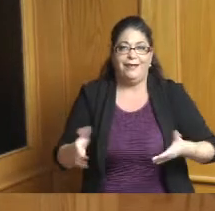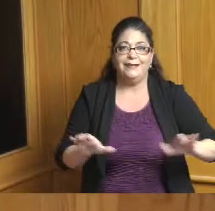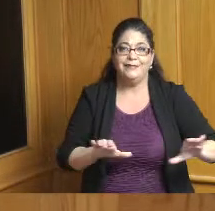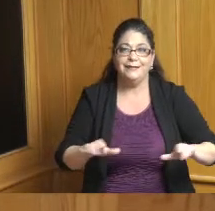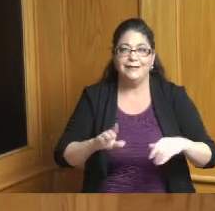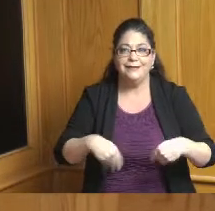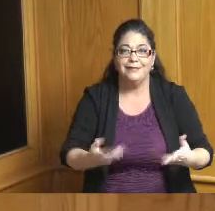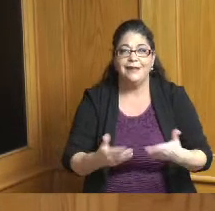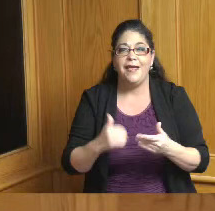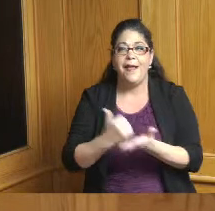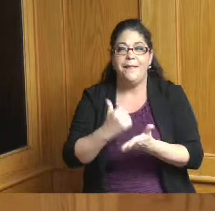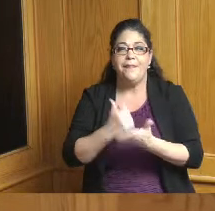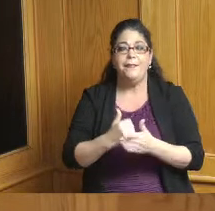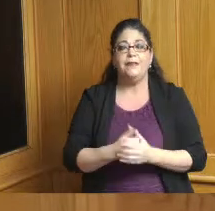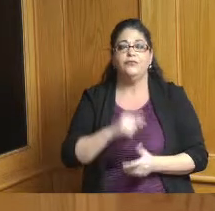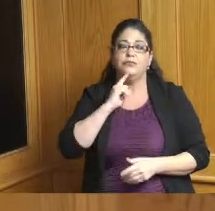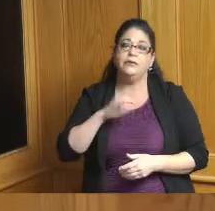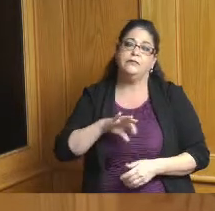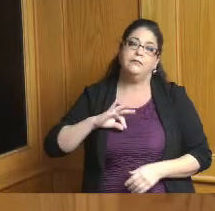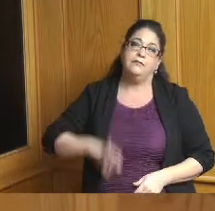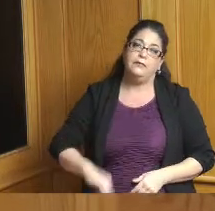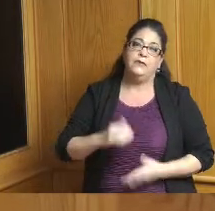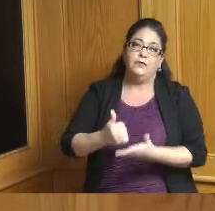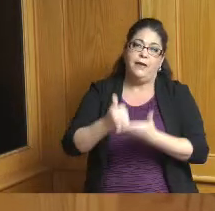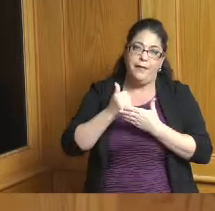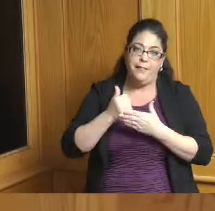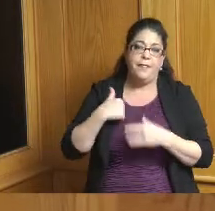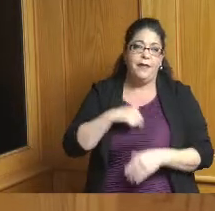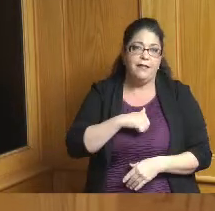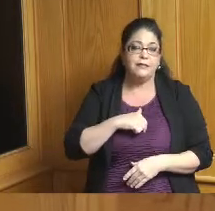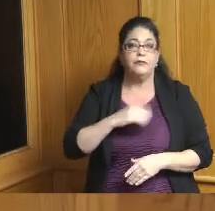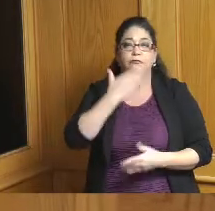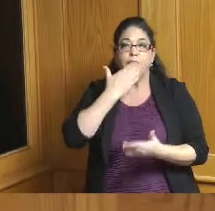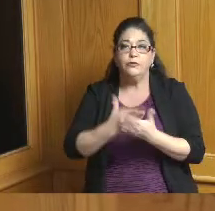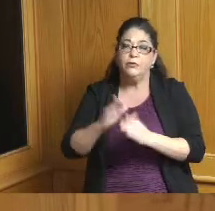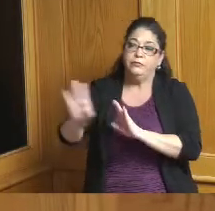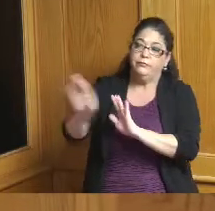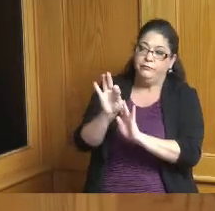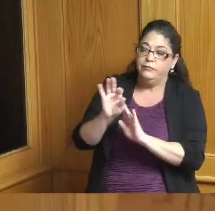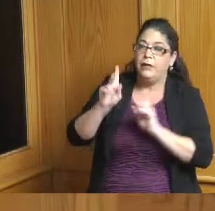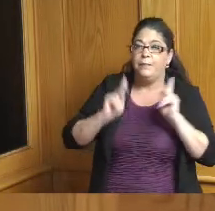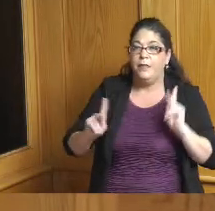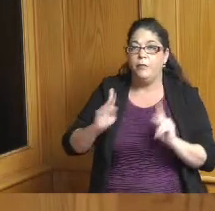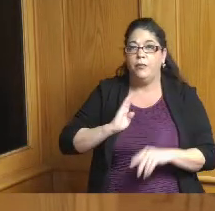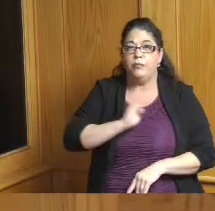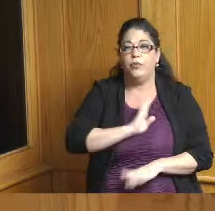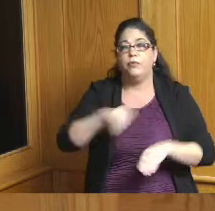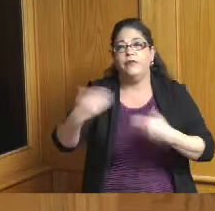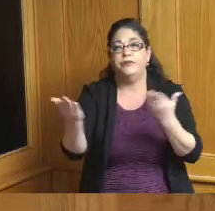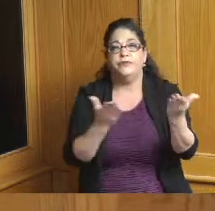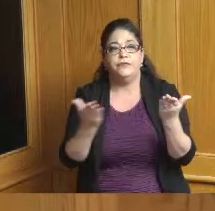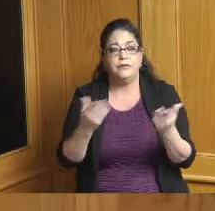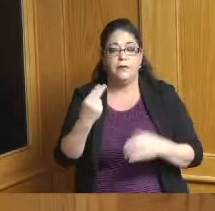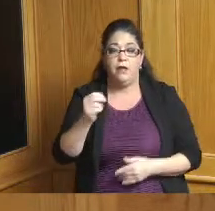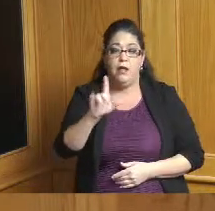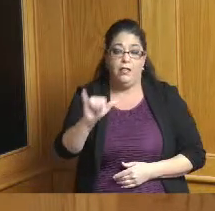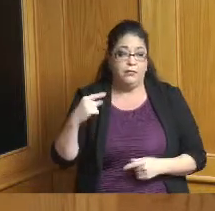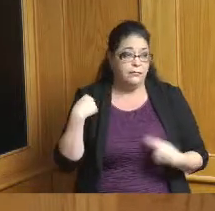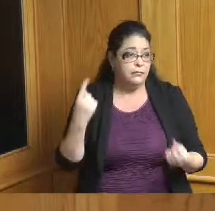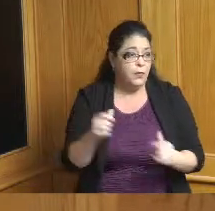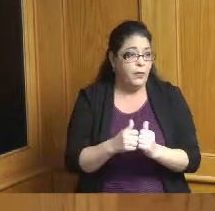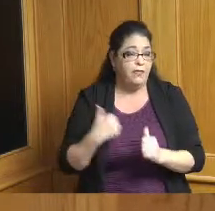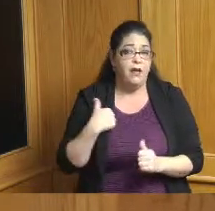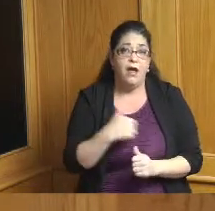it really helps us to have good board members to be on and Holly being with us and what we're doing